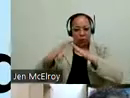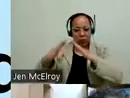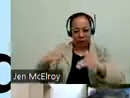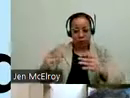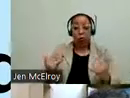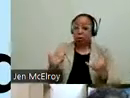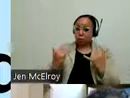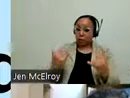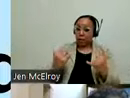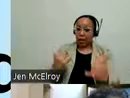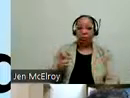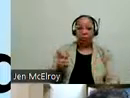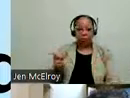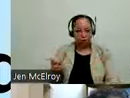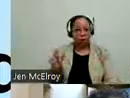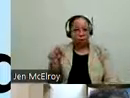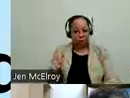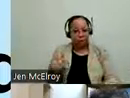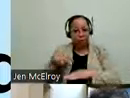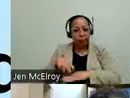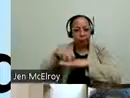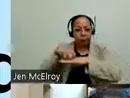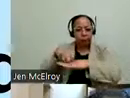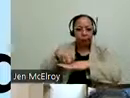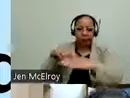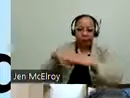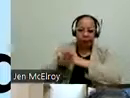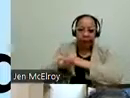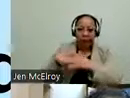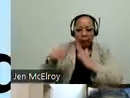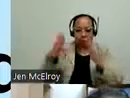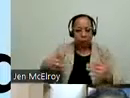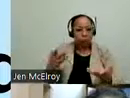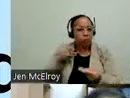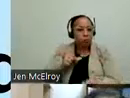house. And that's another example of how we